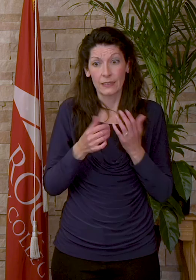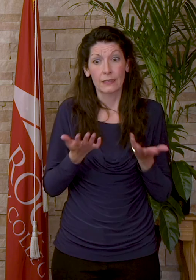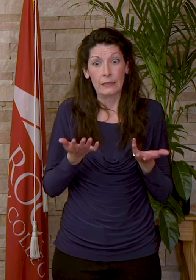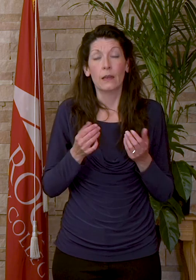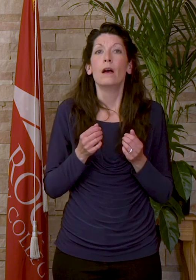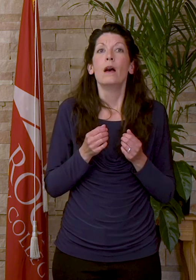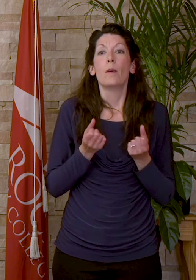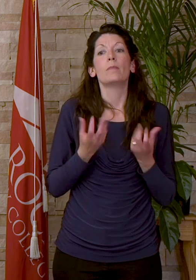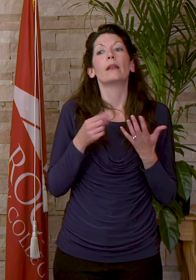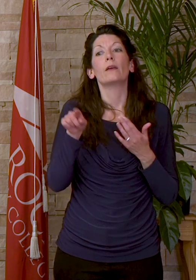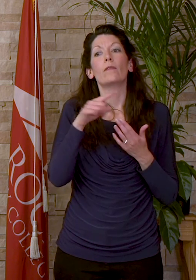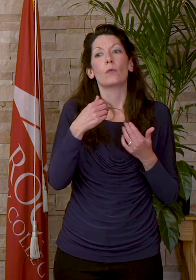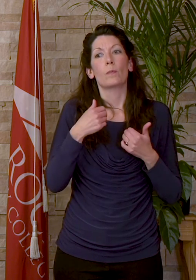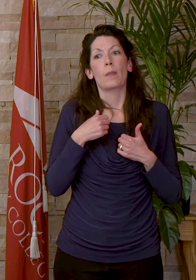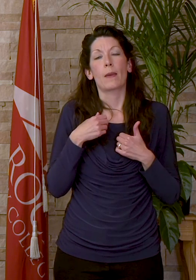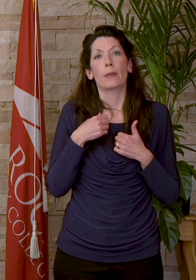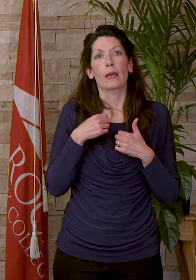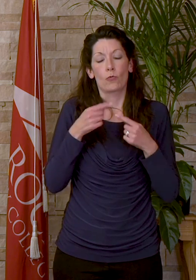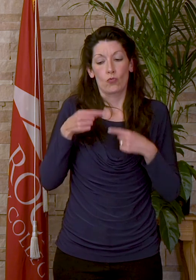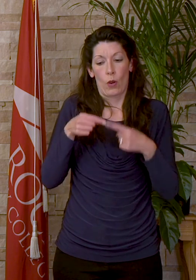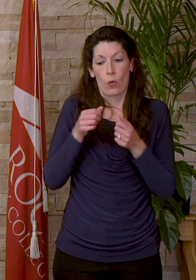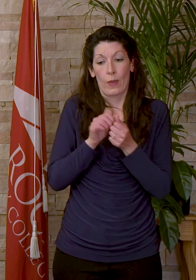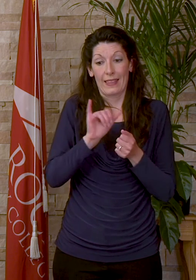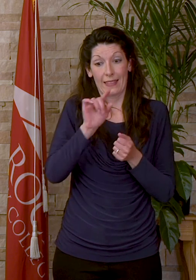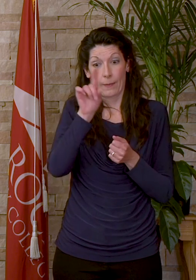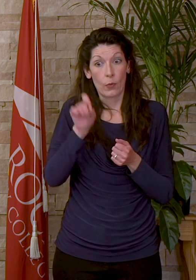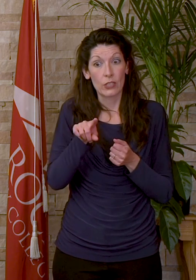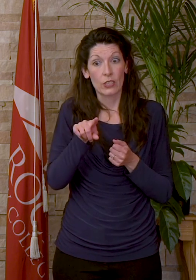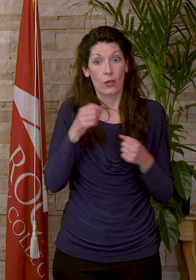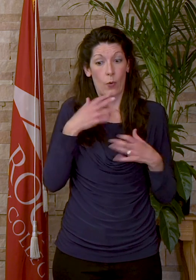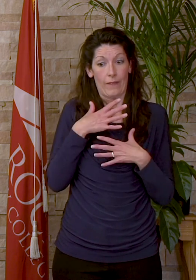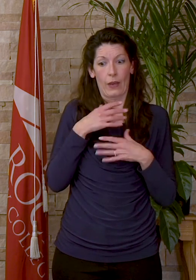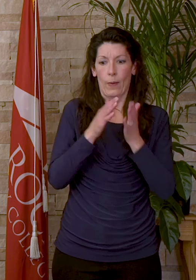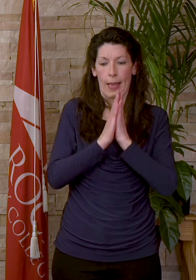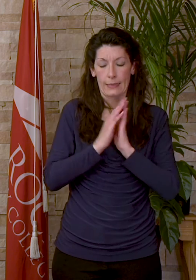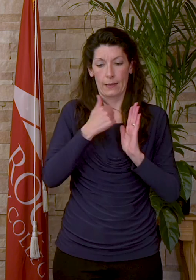Many of you might have wrestled with the same question. Asking yourself when you started your